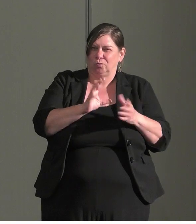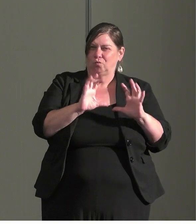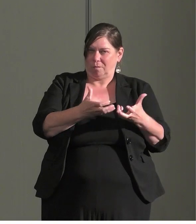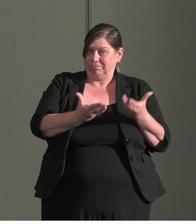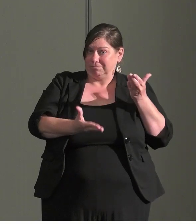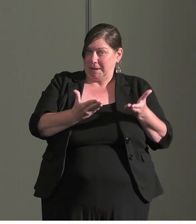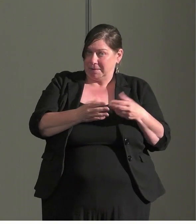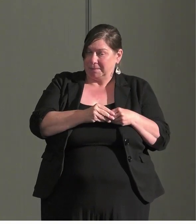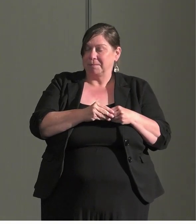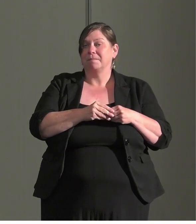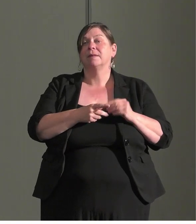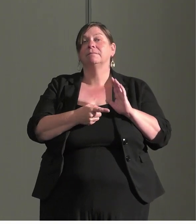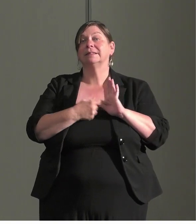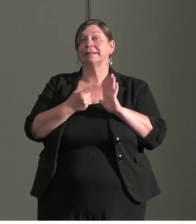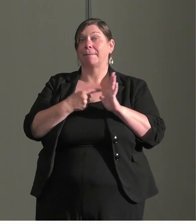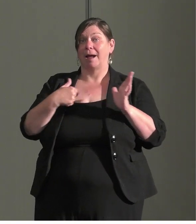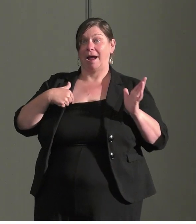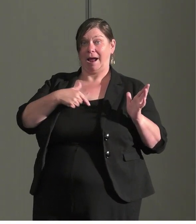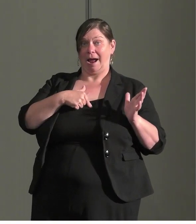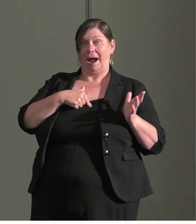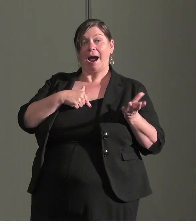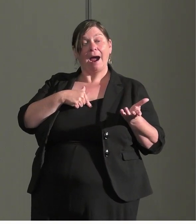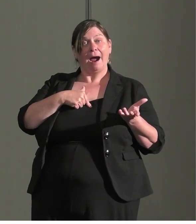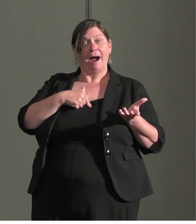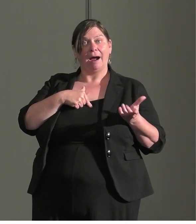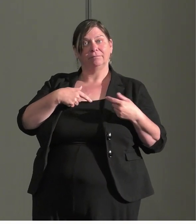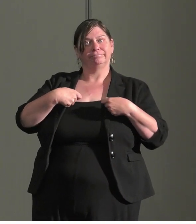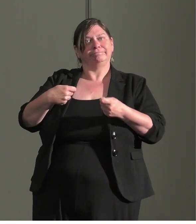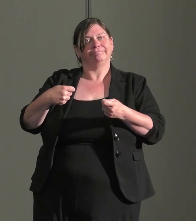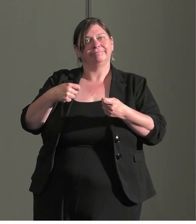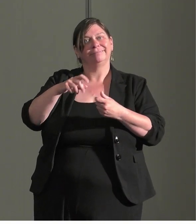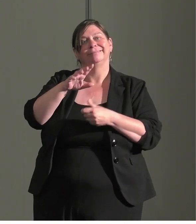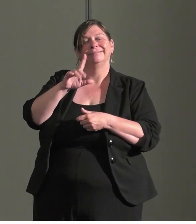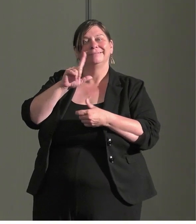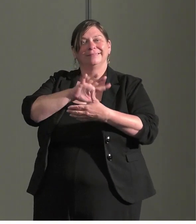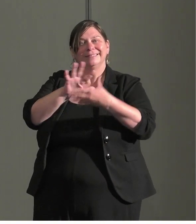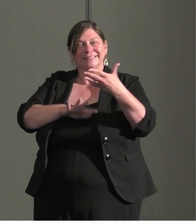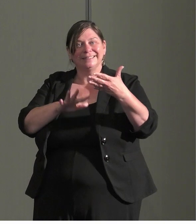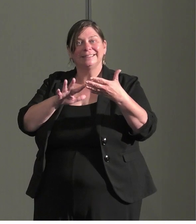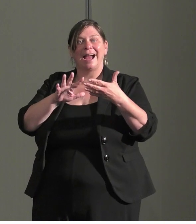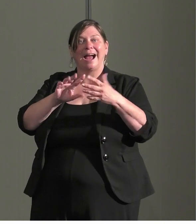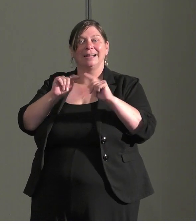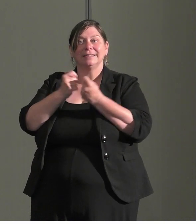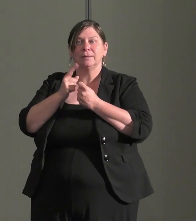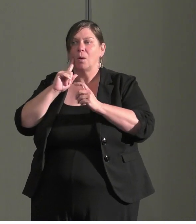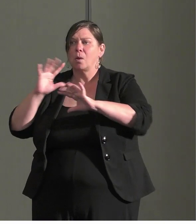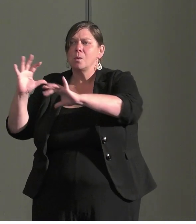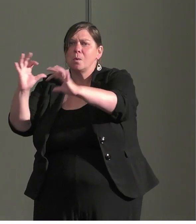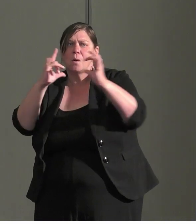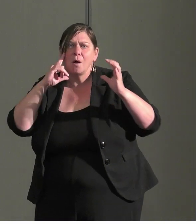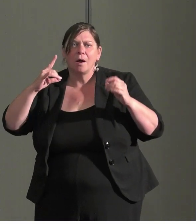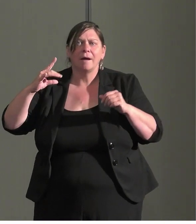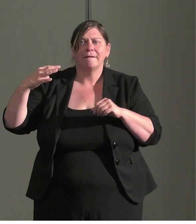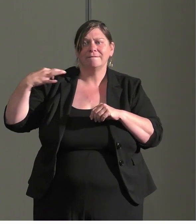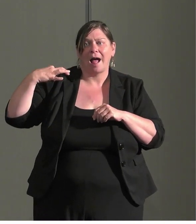sometimes what I've been involved in, design team will seek volunteers internally. It